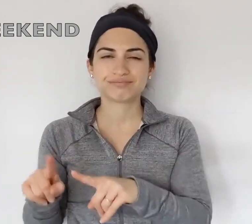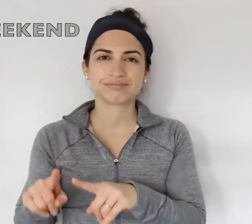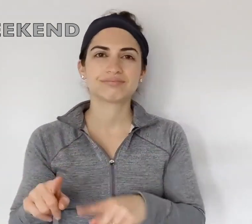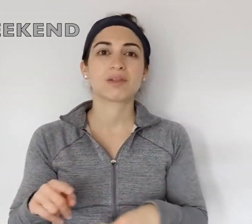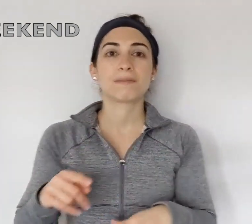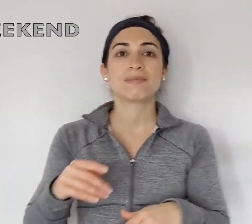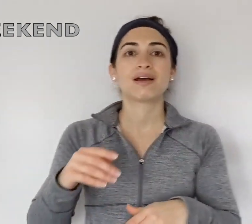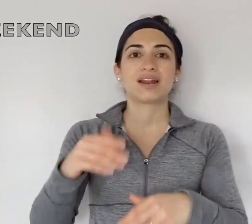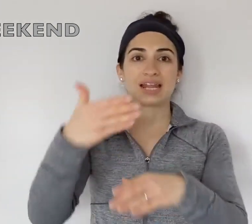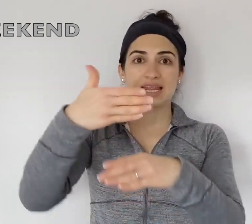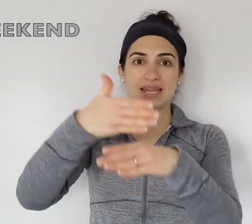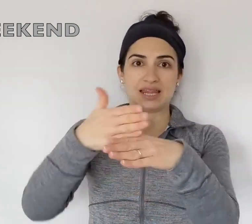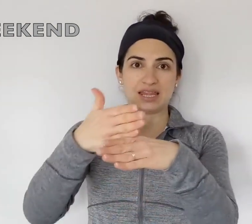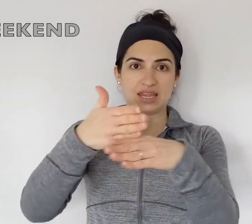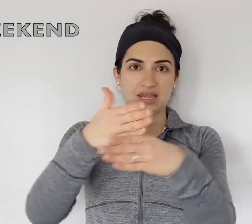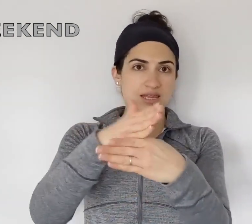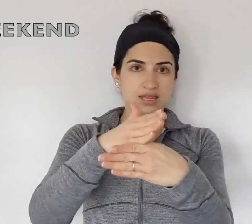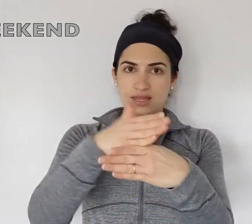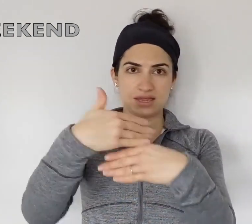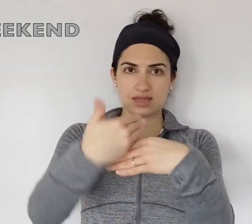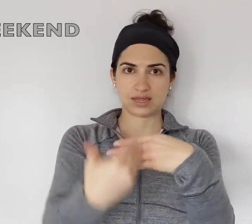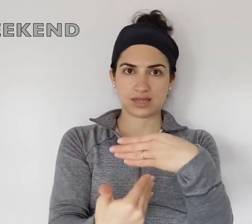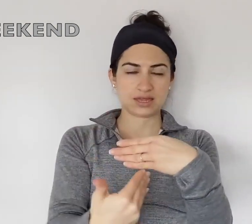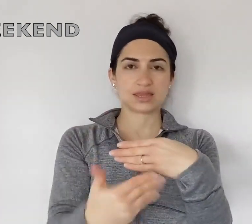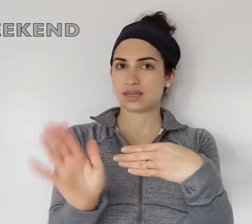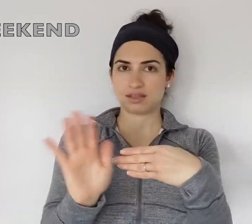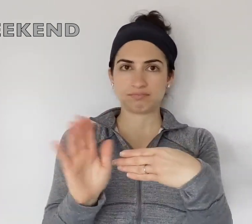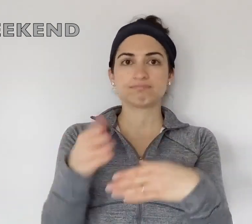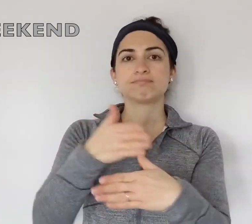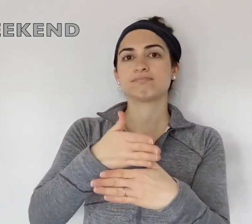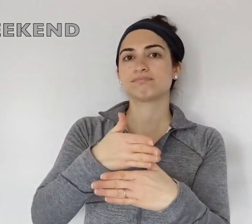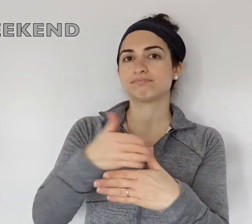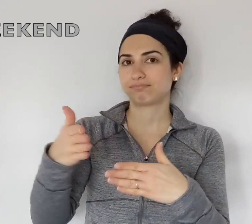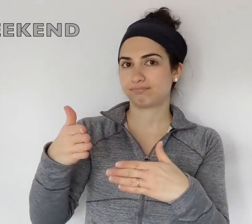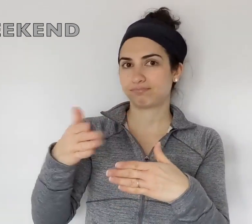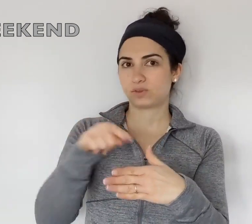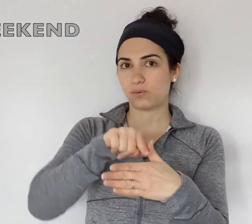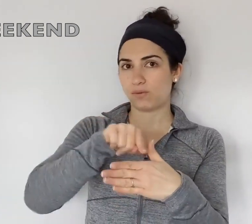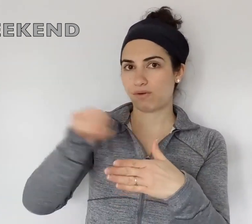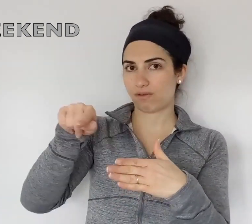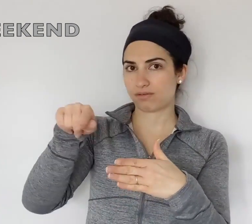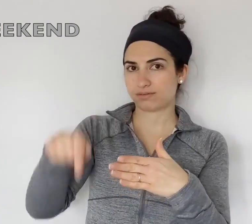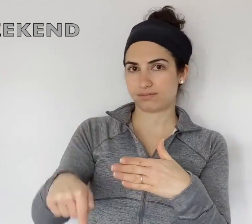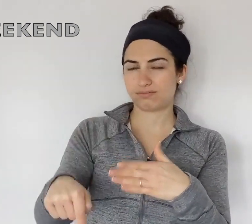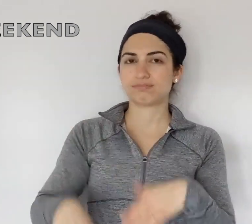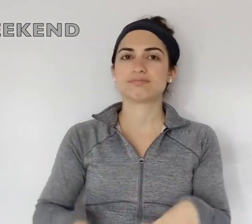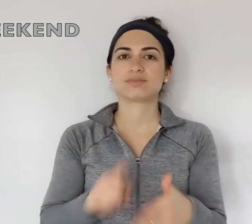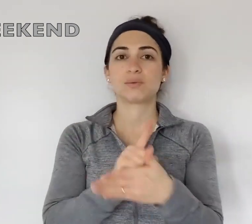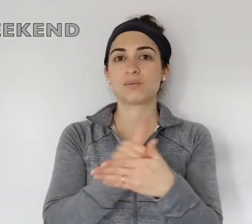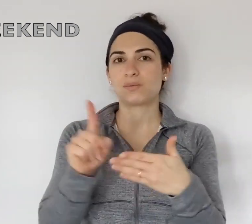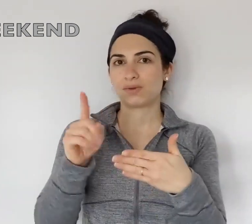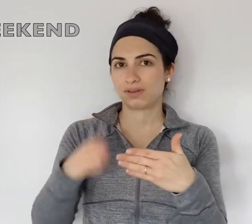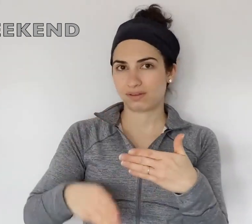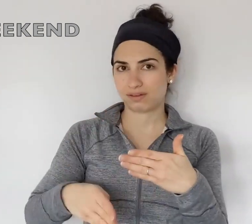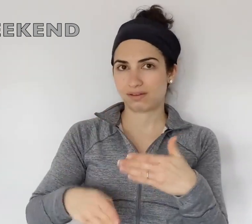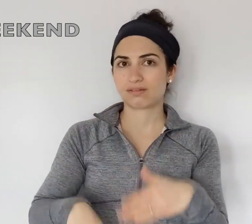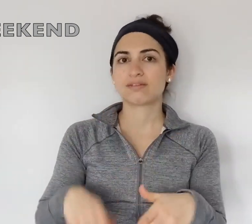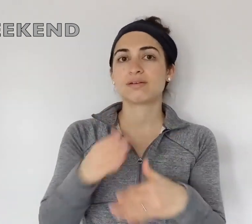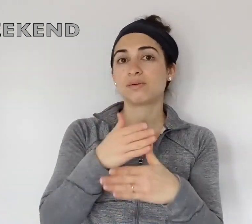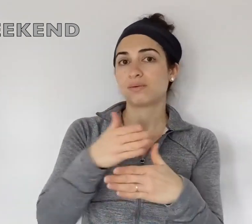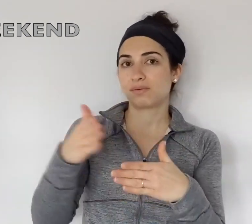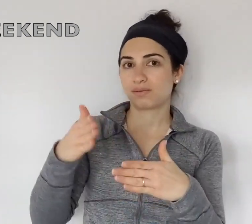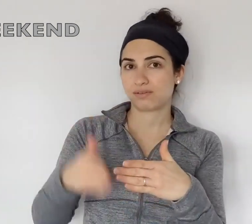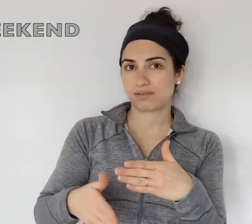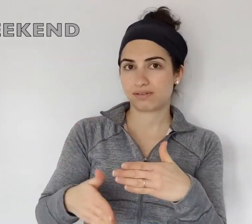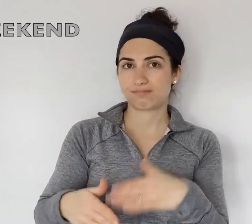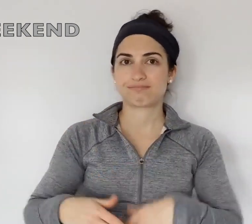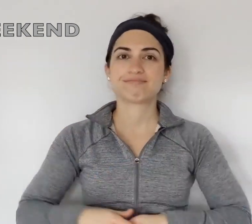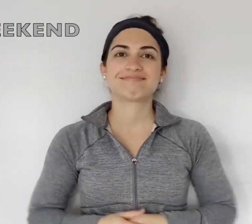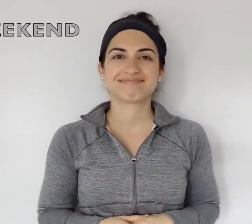There are different ways, but it doesn't cut across your hand -- it goes sideways along it: